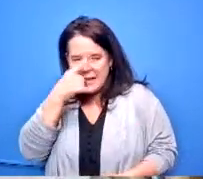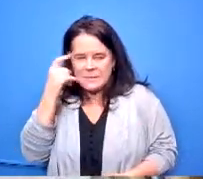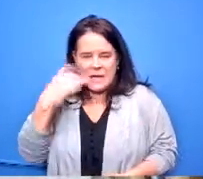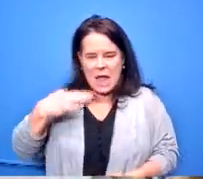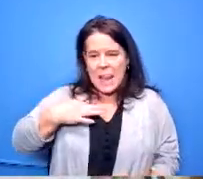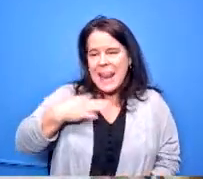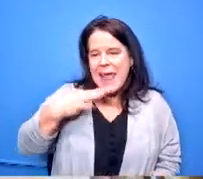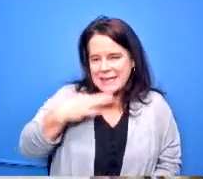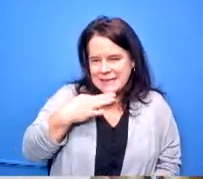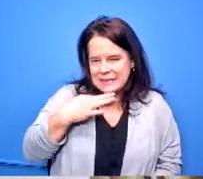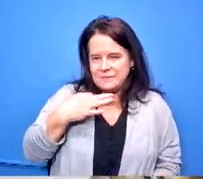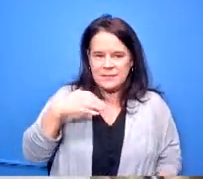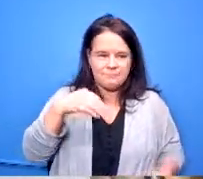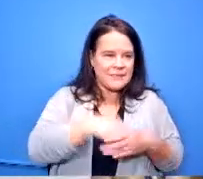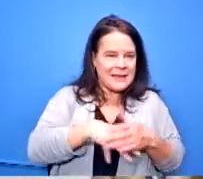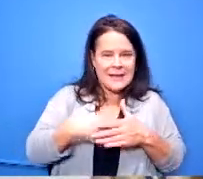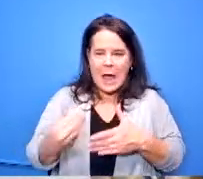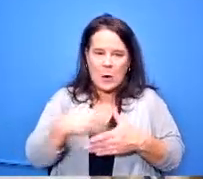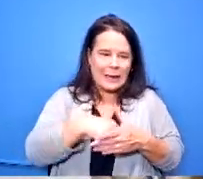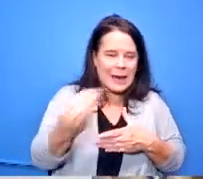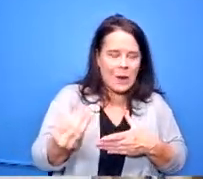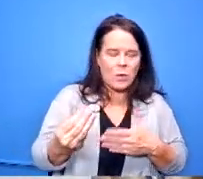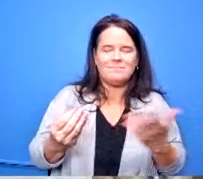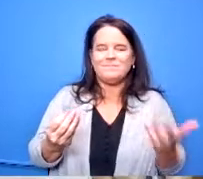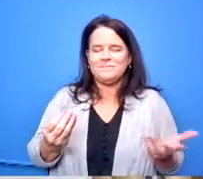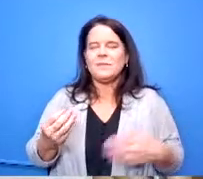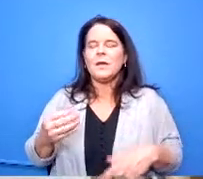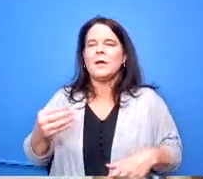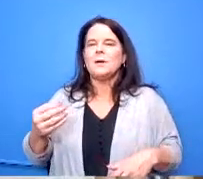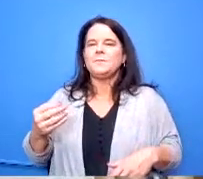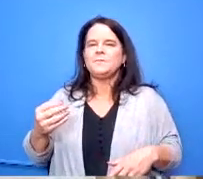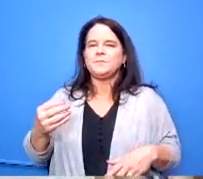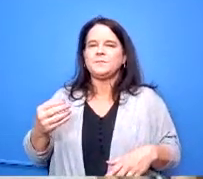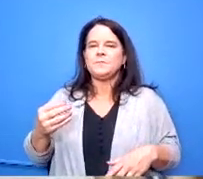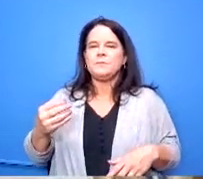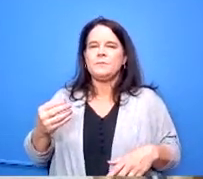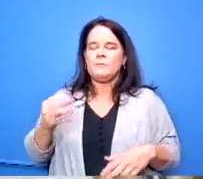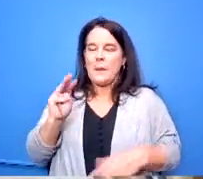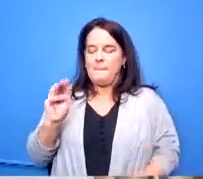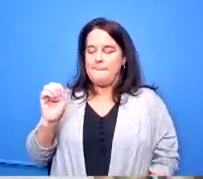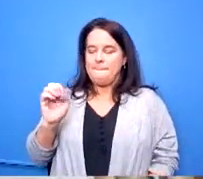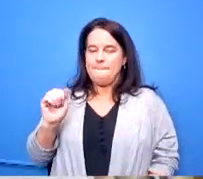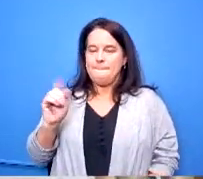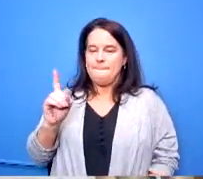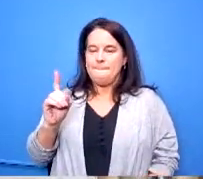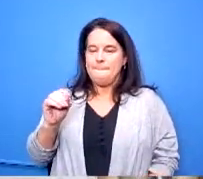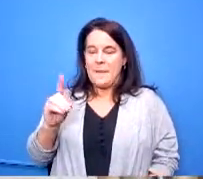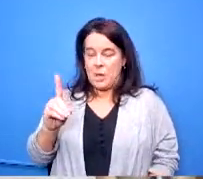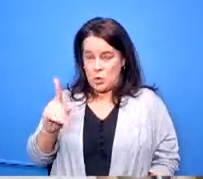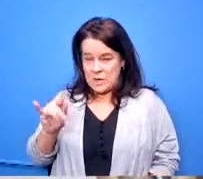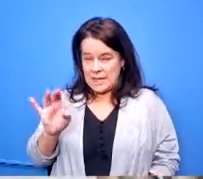to have meadowdale we had a facilities plan and meadowdale was next on the list for looking at